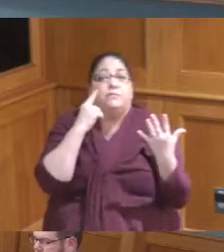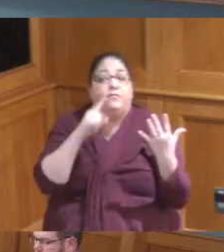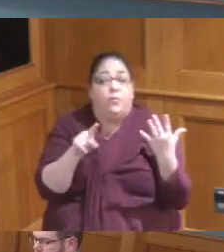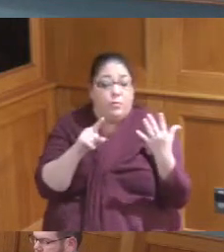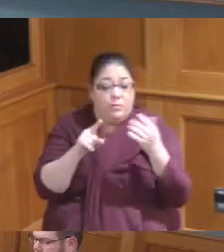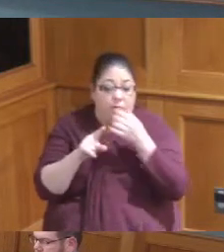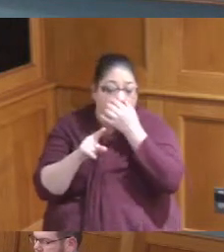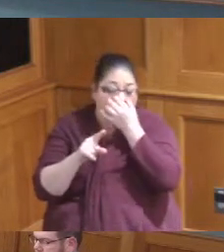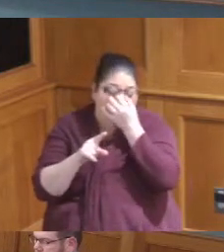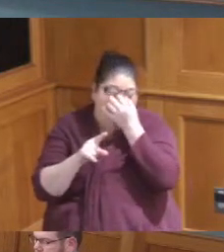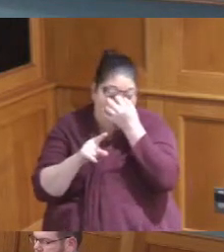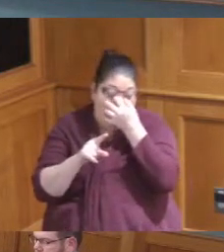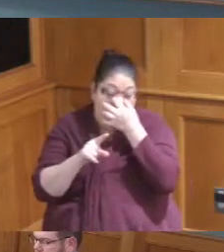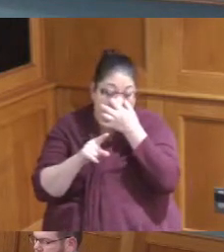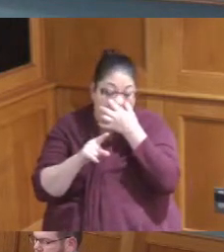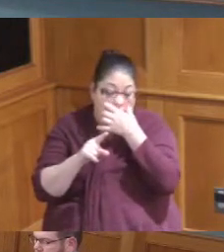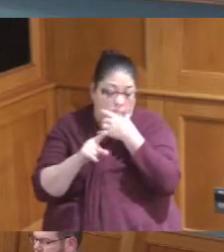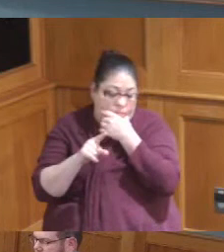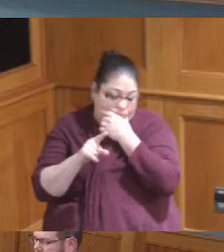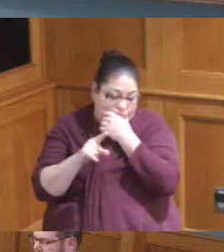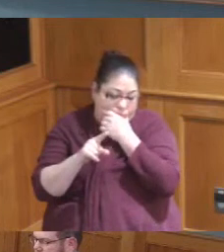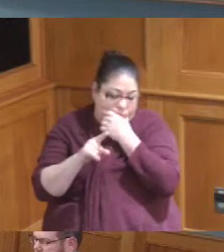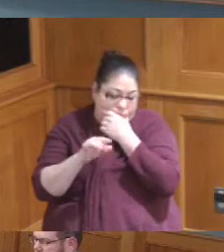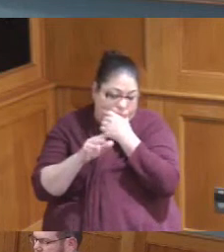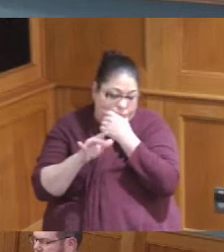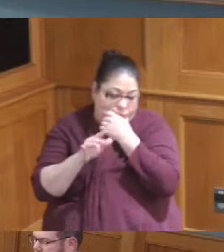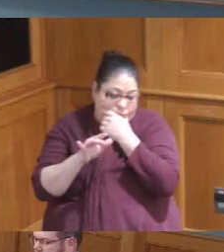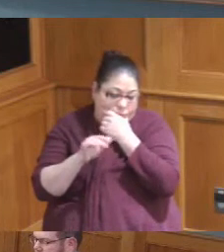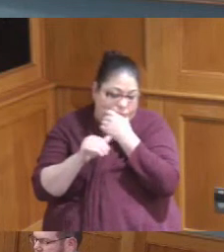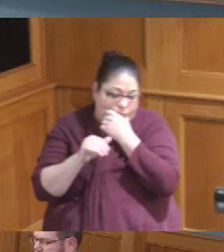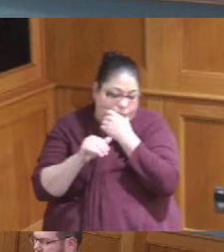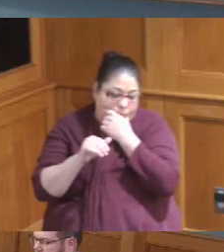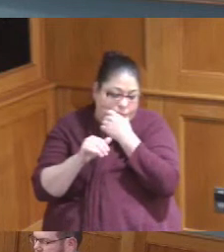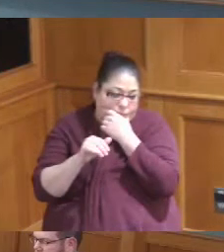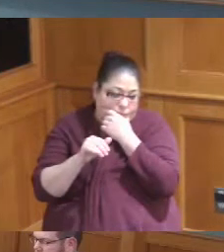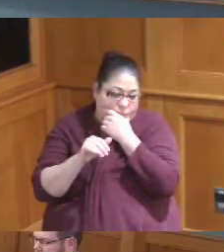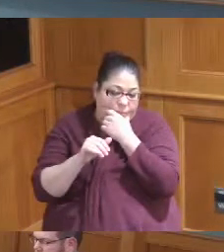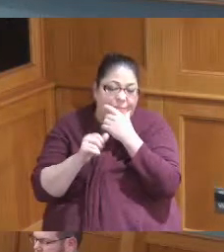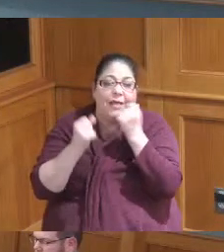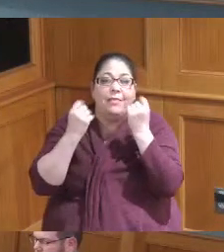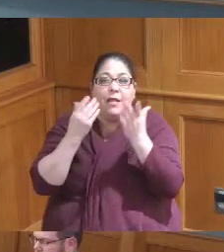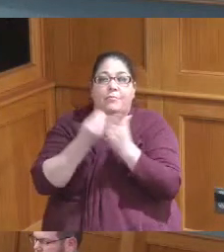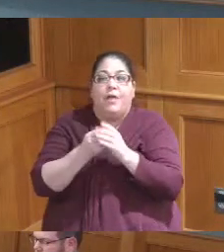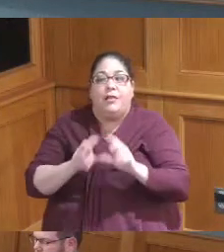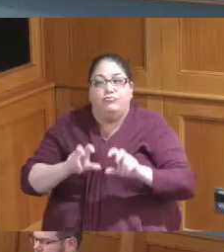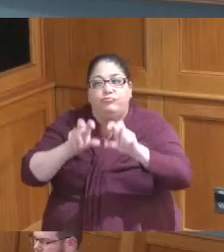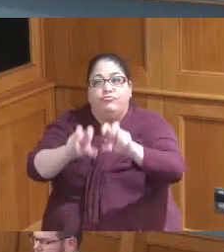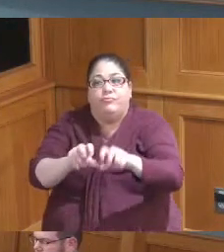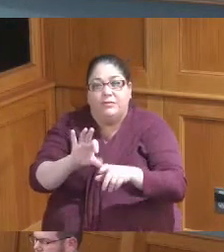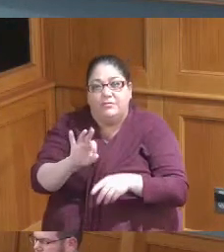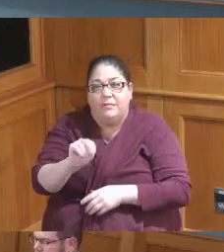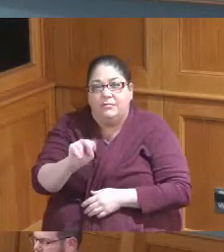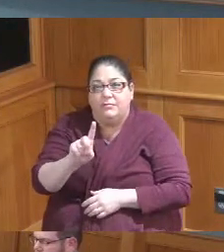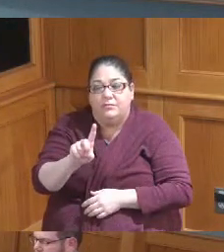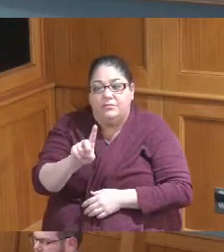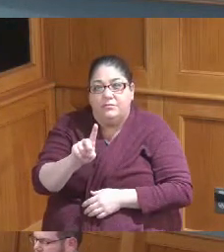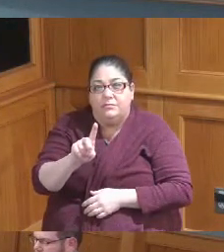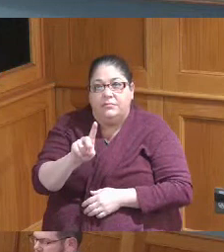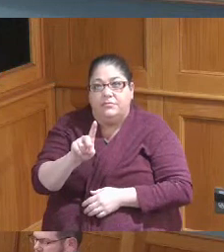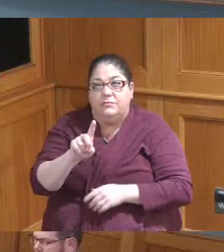about the you know putting a lot of money being put into this fund during say a music festival